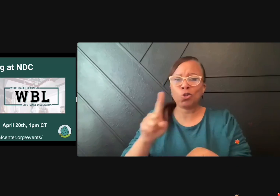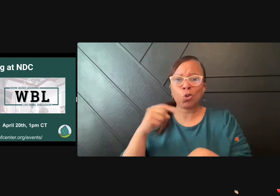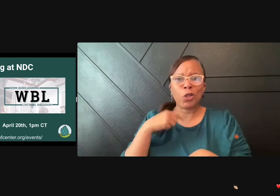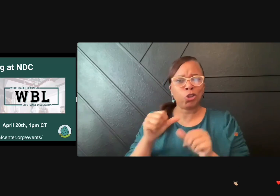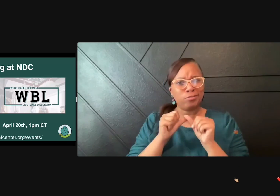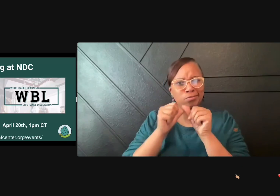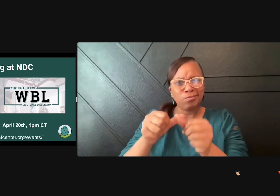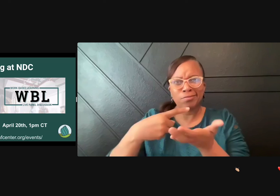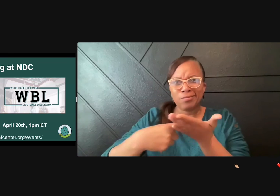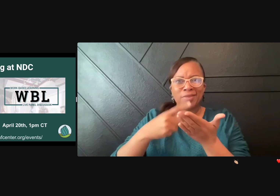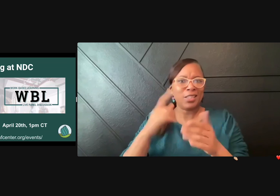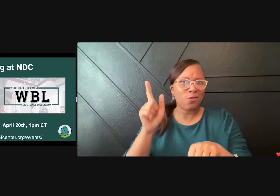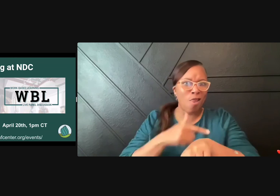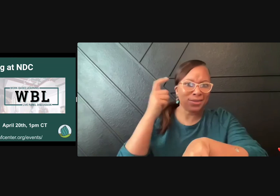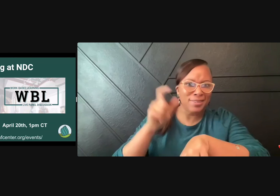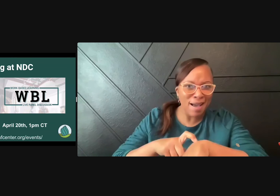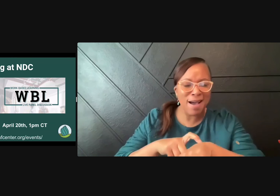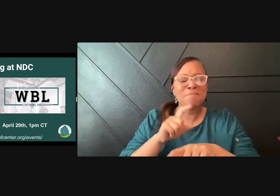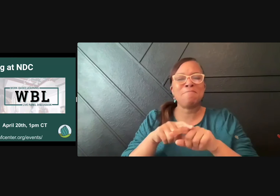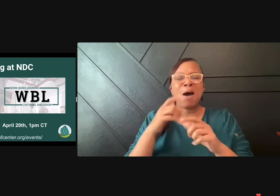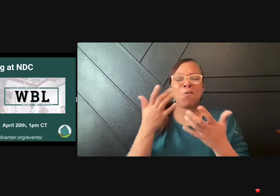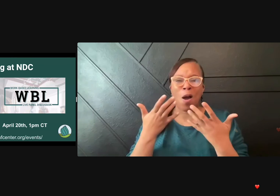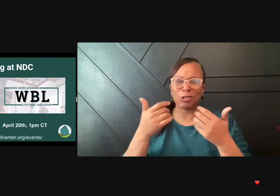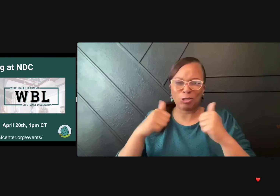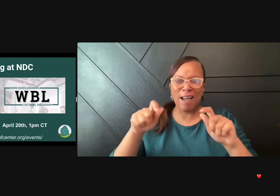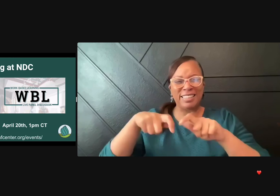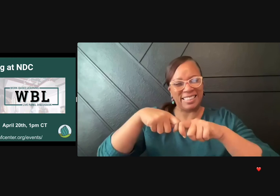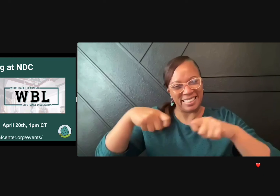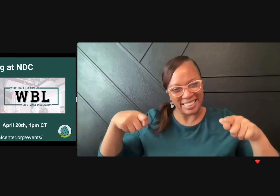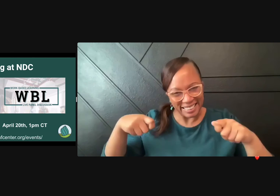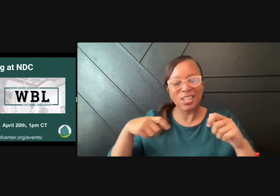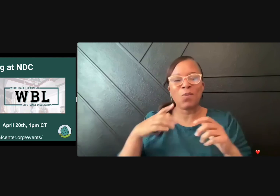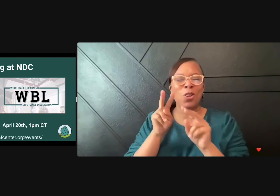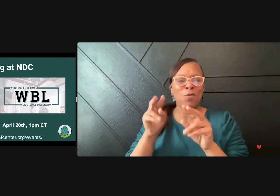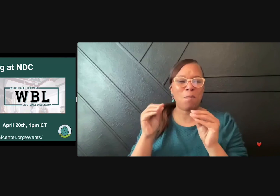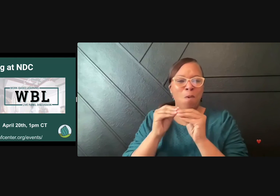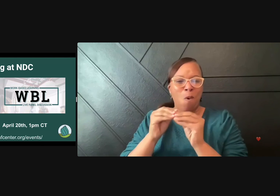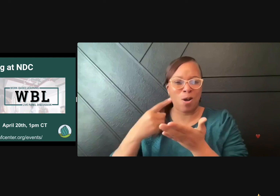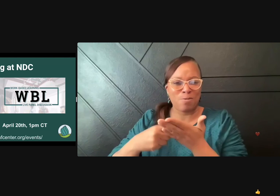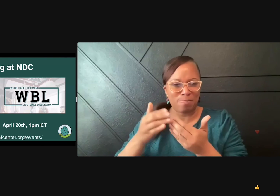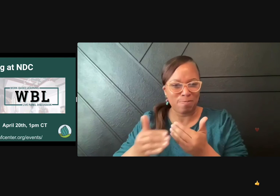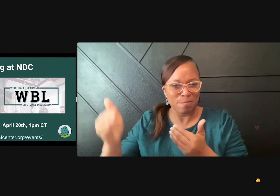We could continue this discussion for a long time to come. But it is time to wrap up.